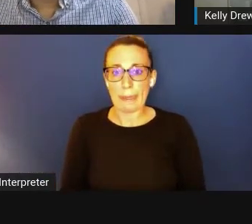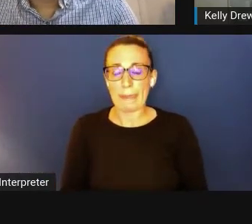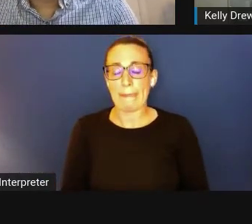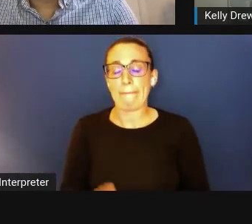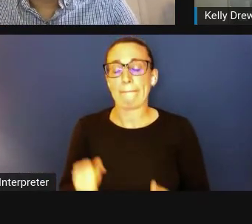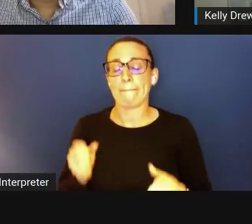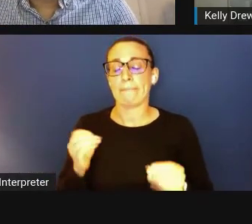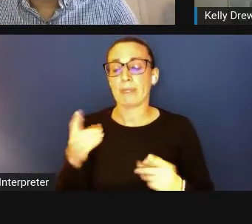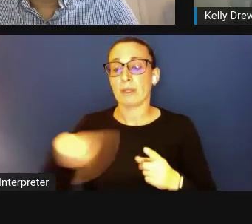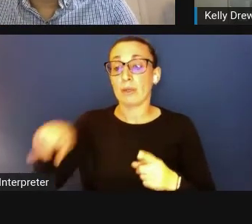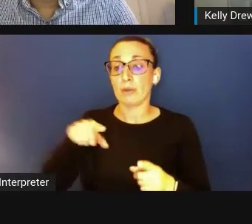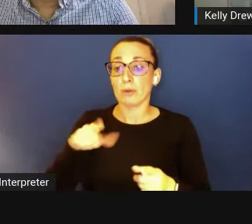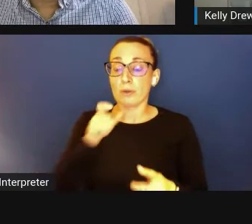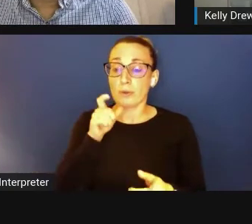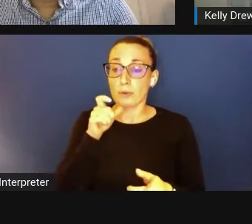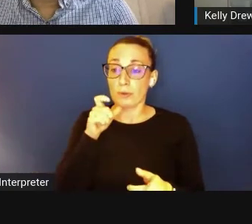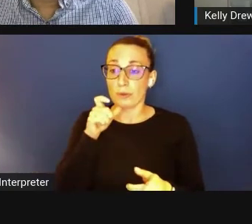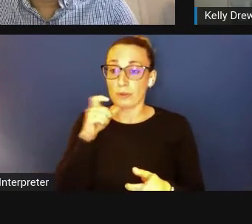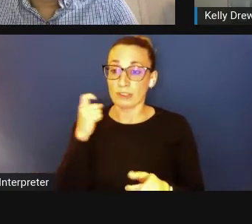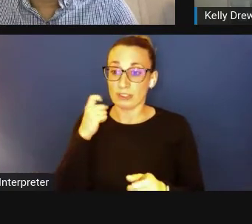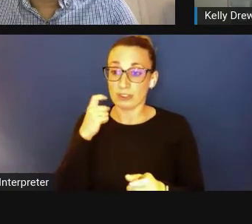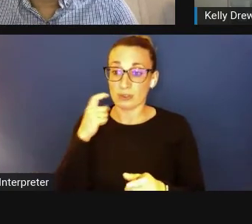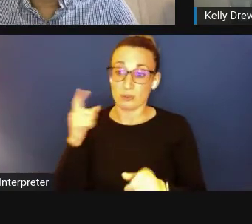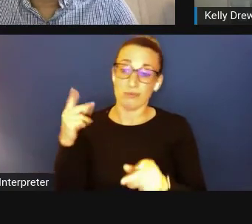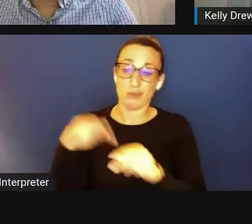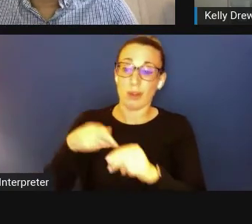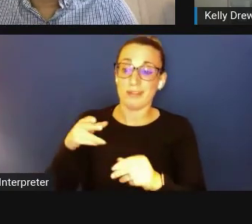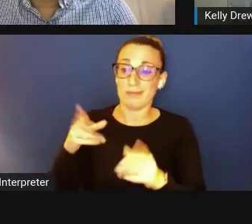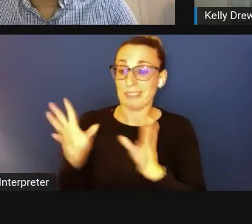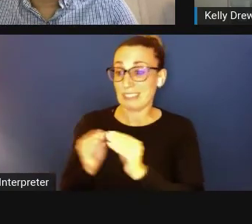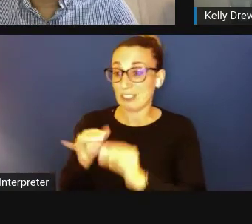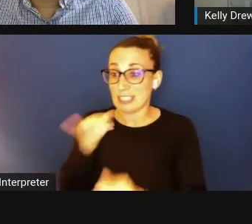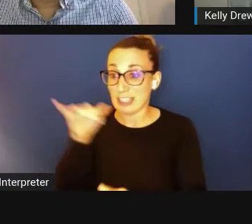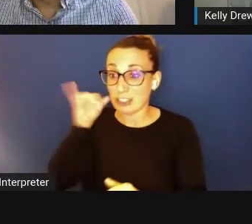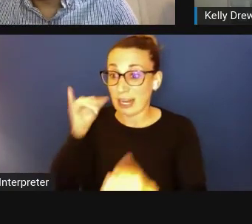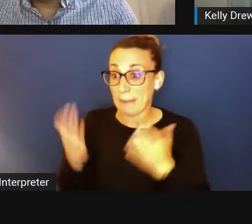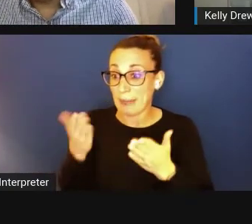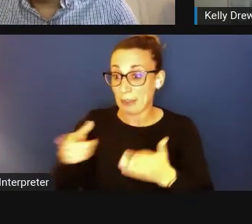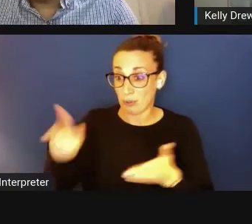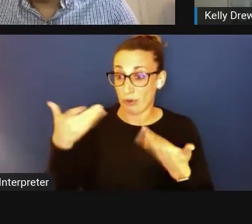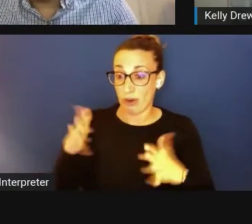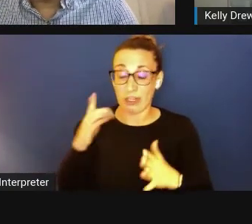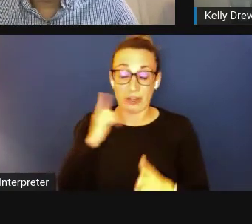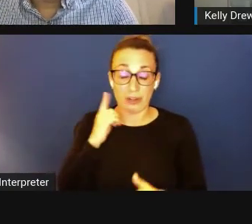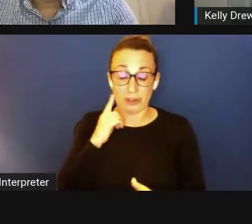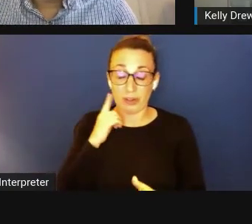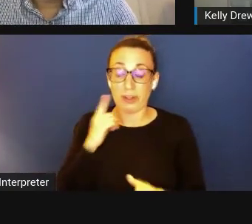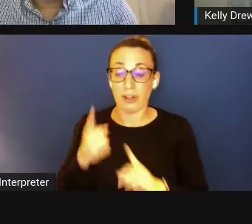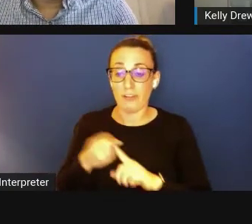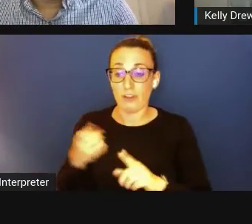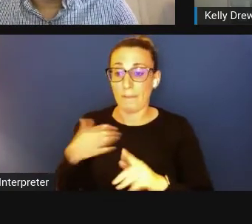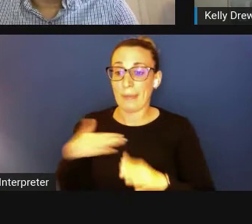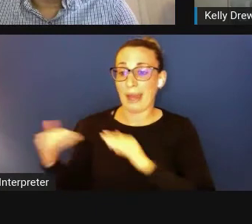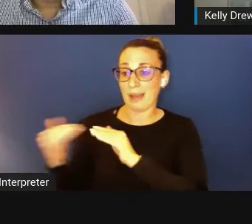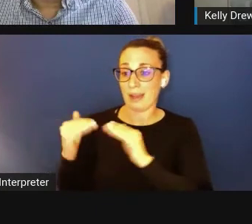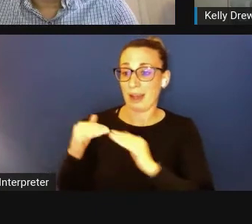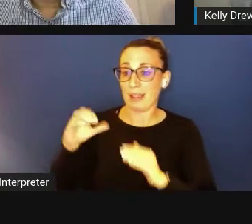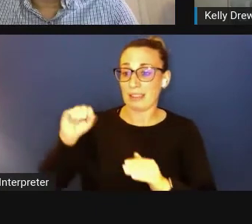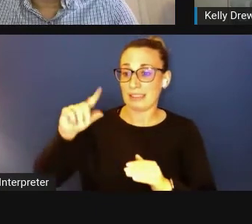who joined the sessions yesterday, you probably heard from my colleagues, Stephanie Fertig and Eric Padmore,